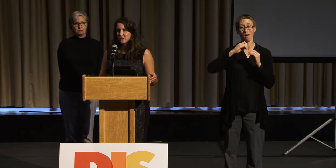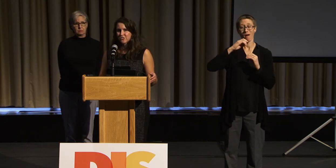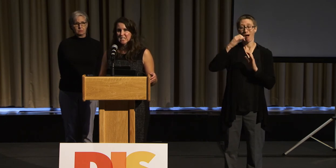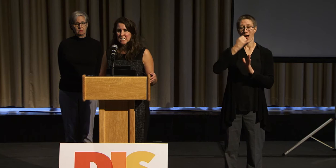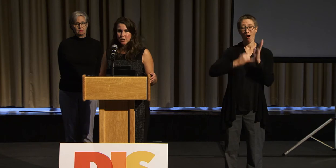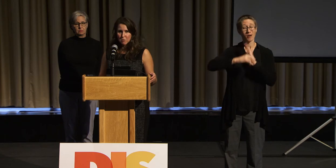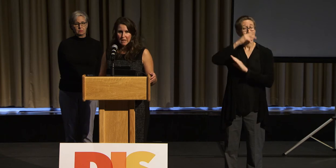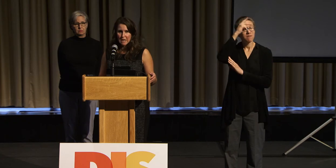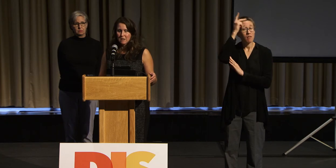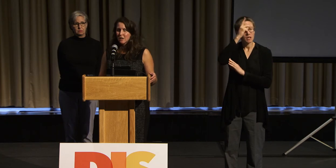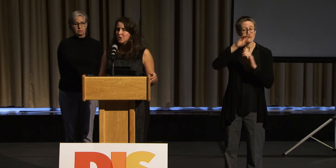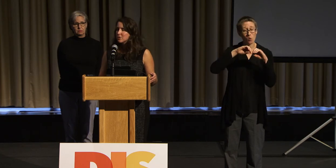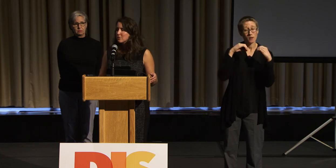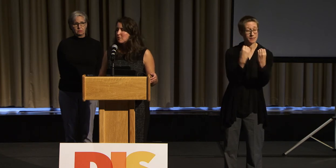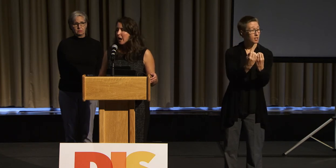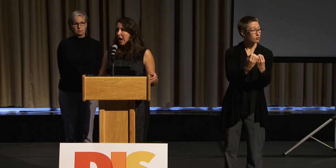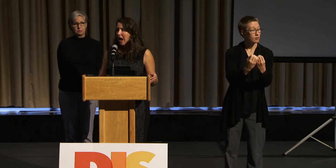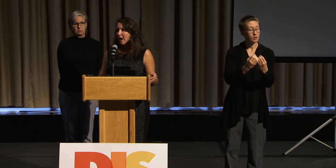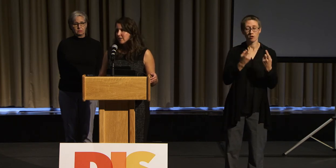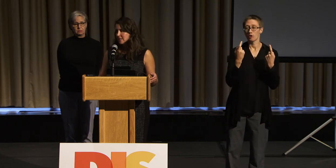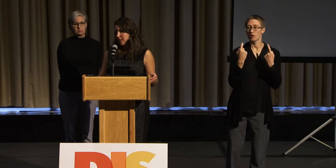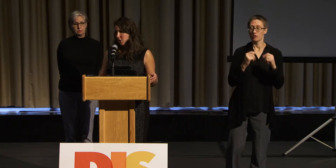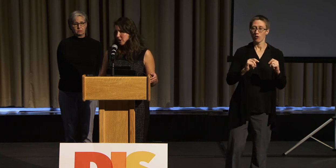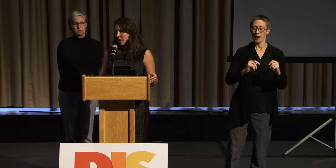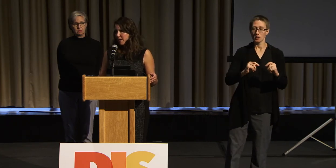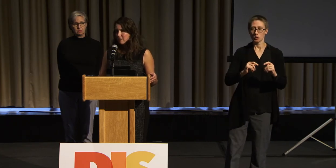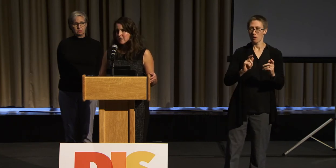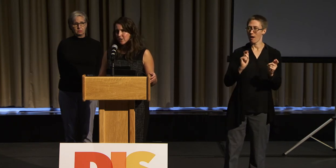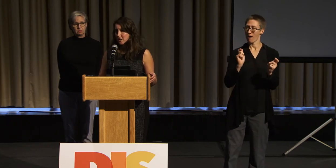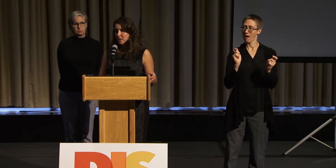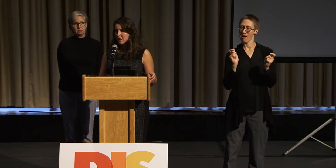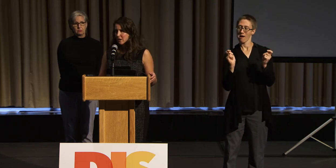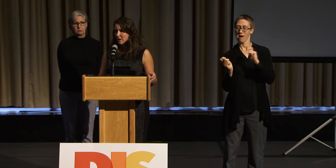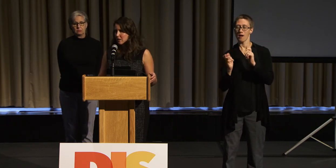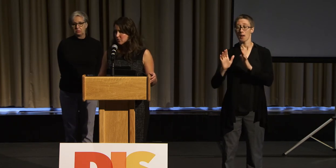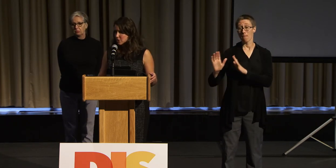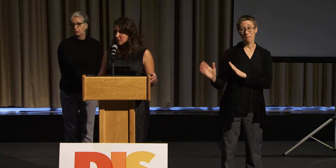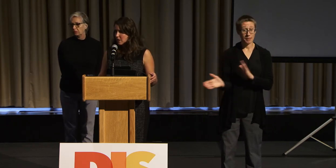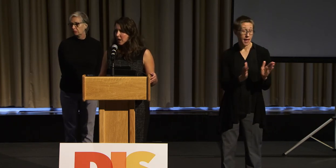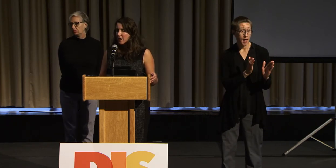their strategic plan to have a section about diversity and inclusion.